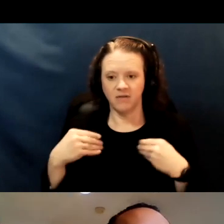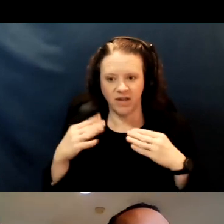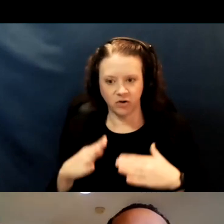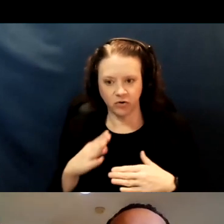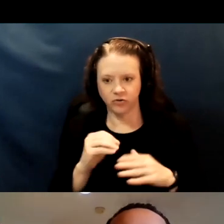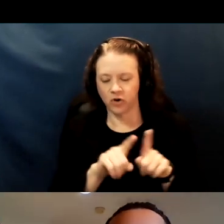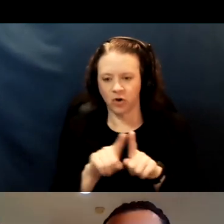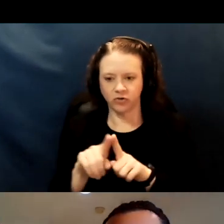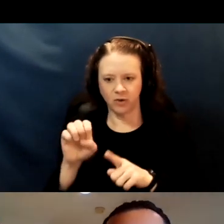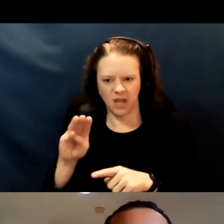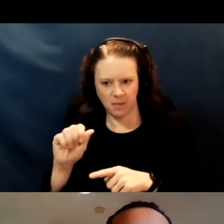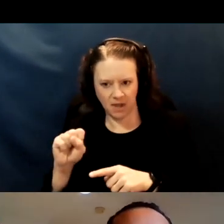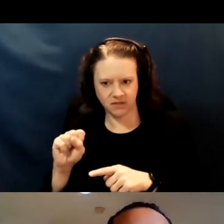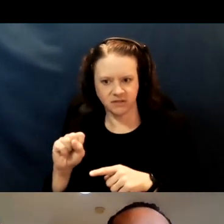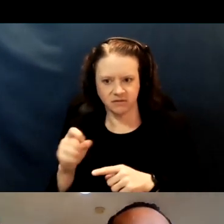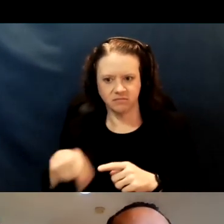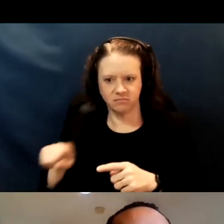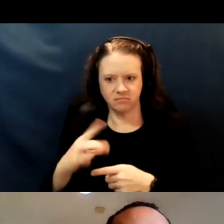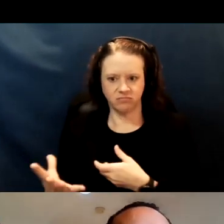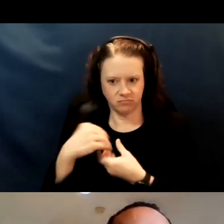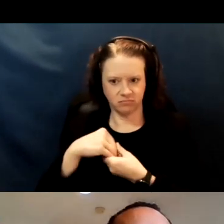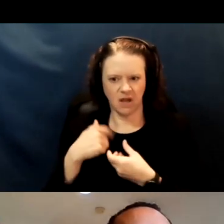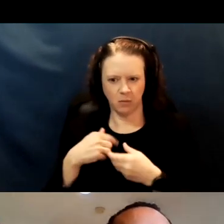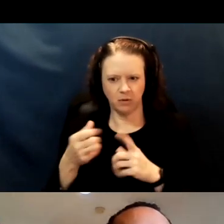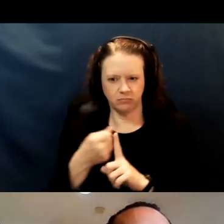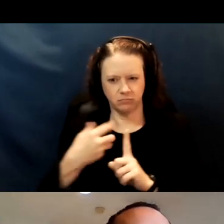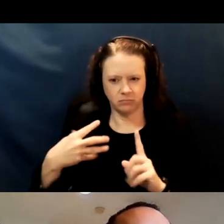So I'll talk a little bit more about those in later slides.